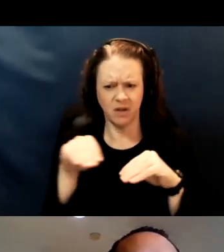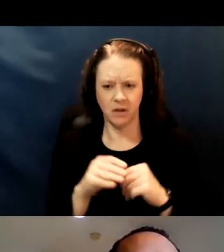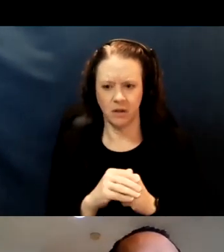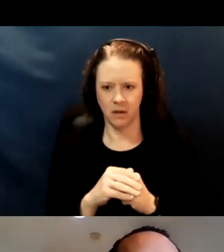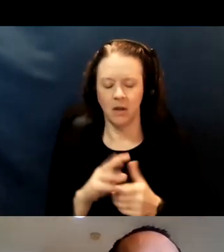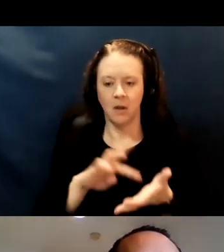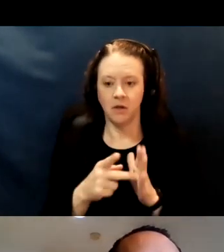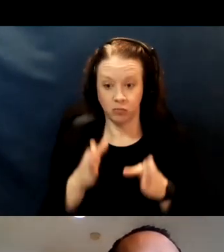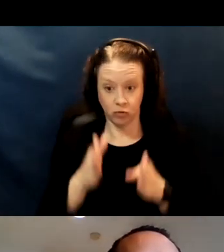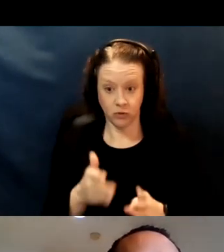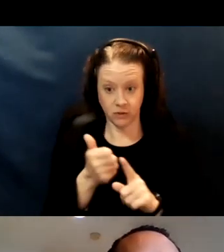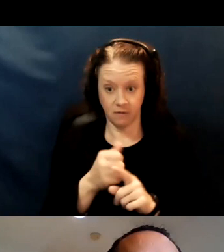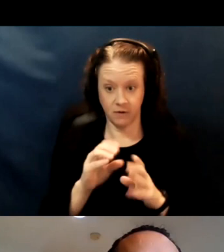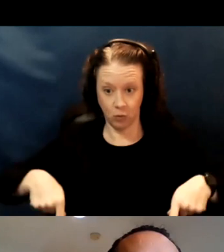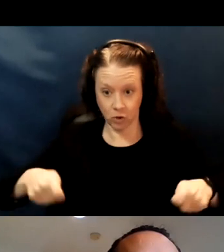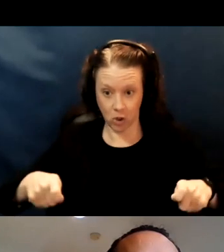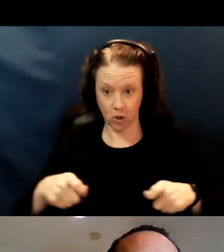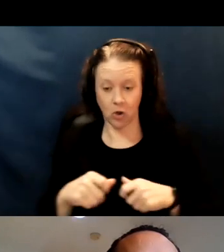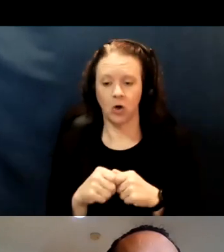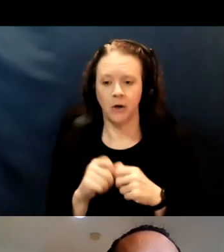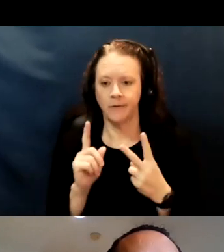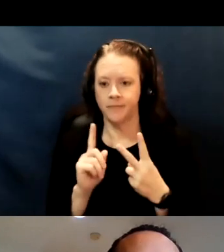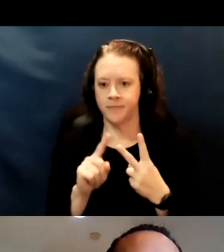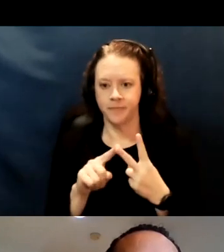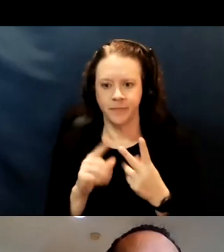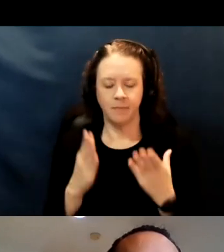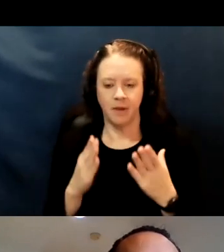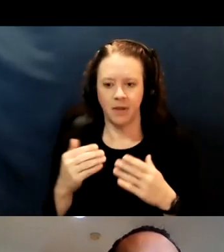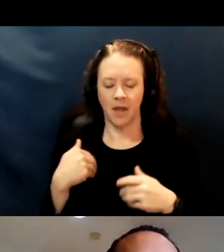they're in a motorized chair.